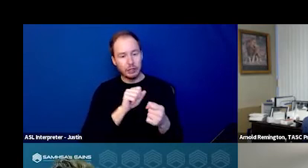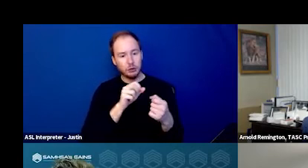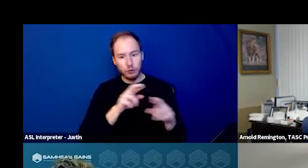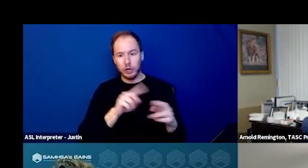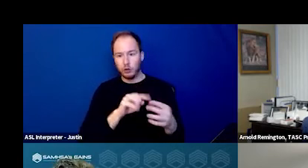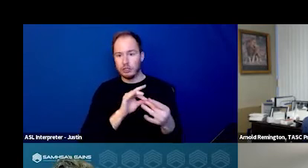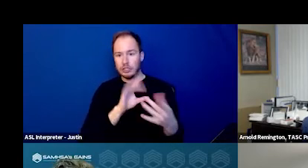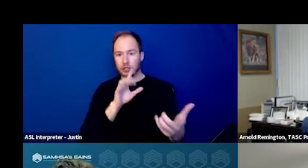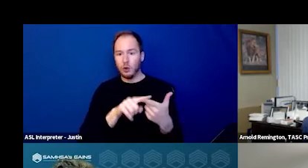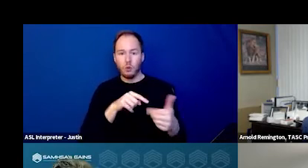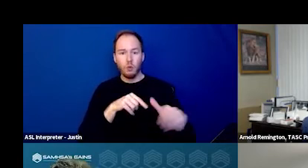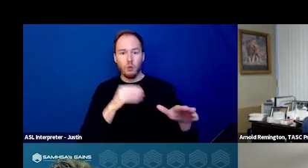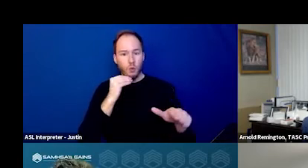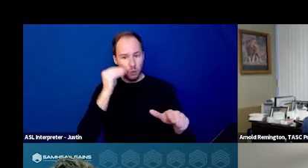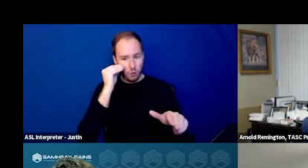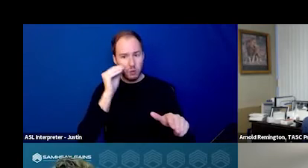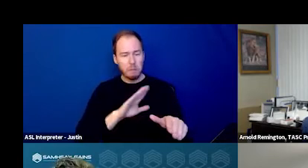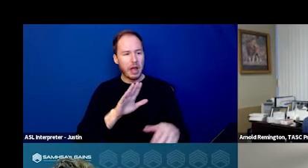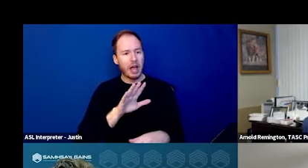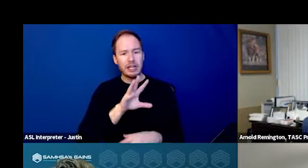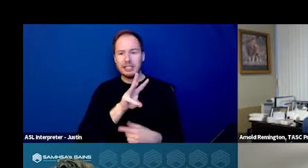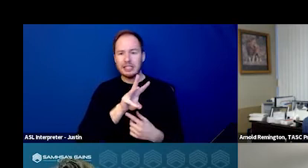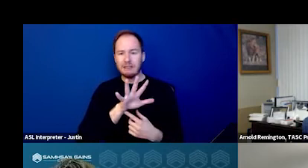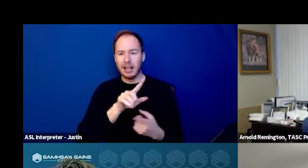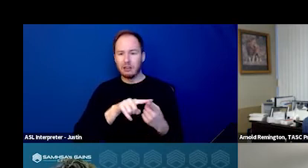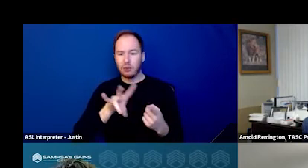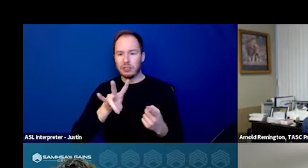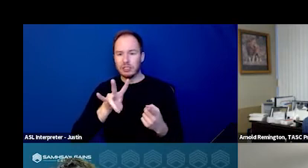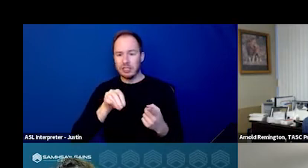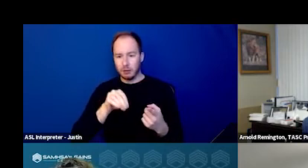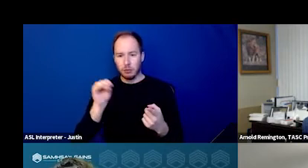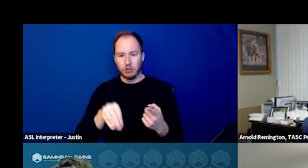our urgent recovery center at about a rate of 65 to 70%.